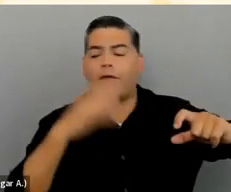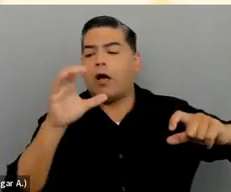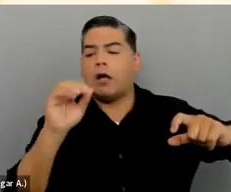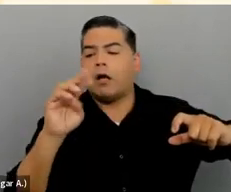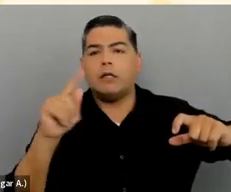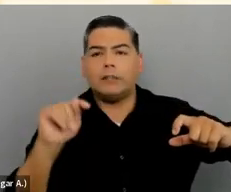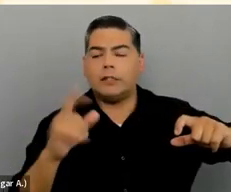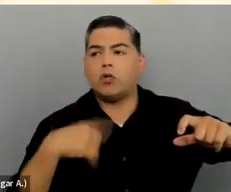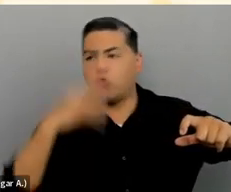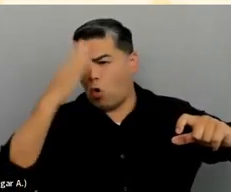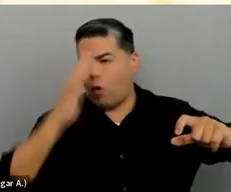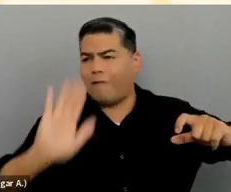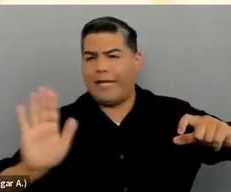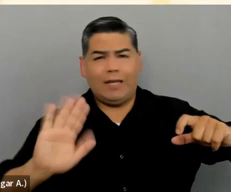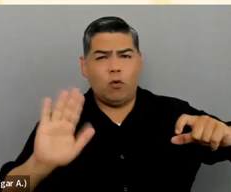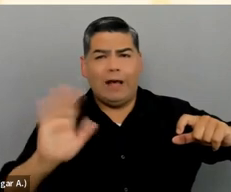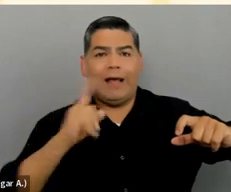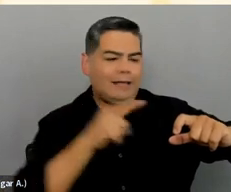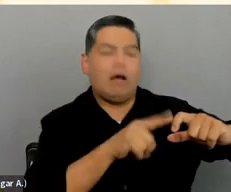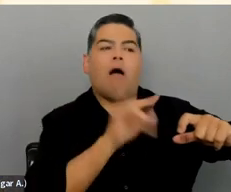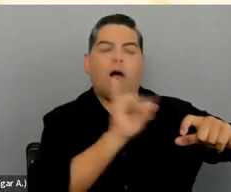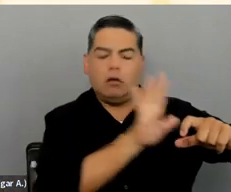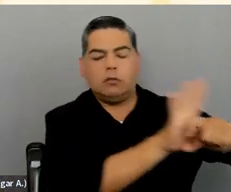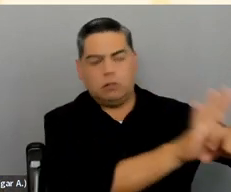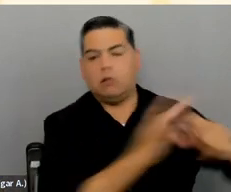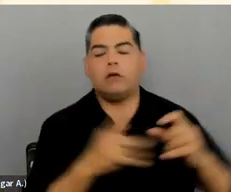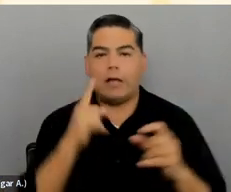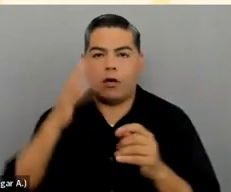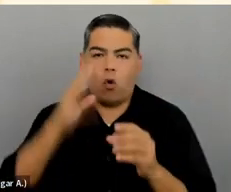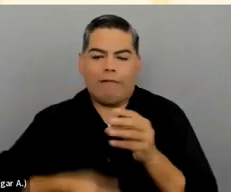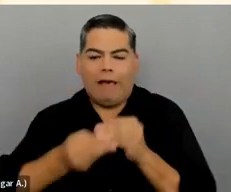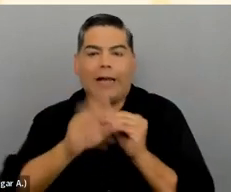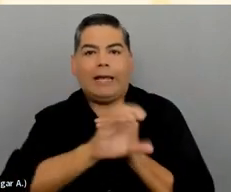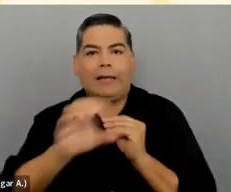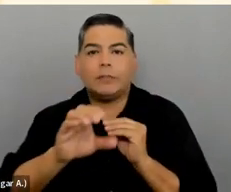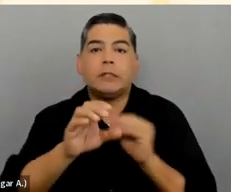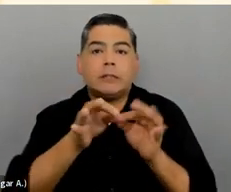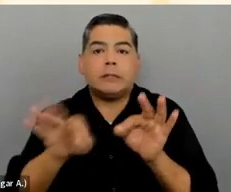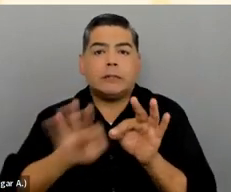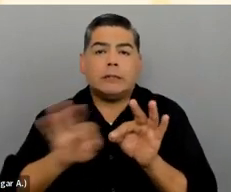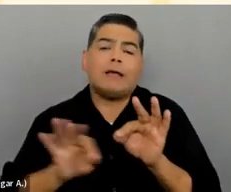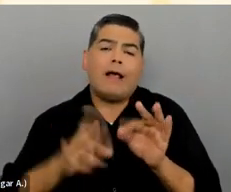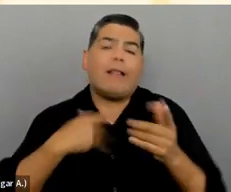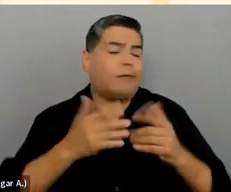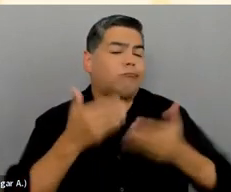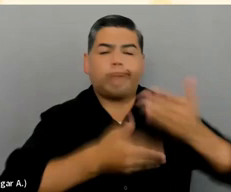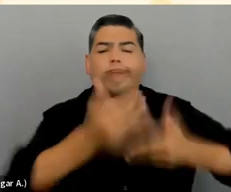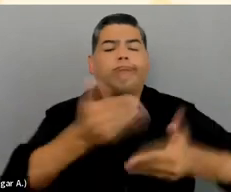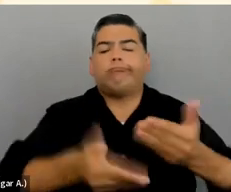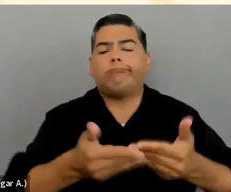to be video and you know it's going to need to be captioned, put that in your schedule. Make the time for it, and then it just becomes second nature.